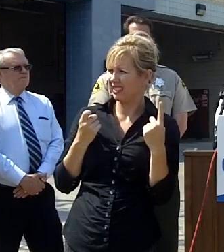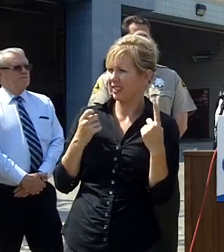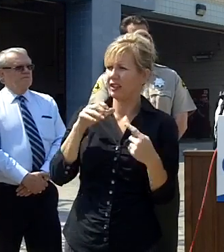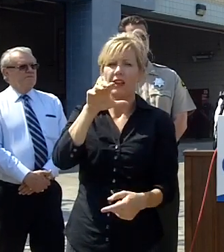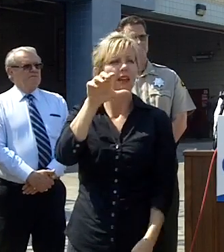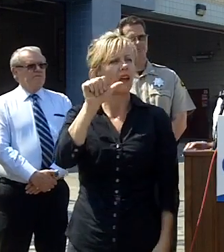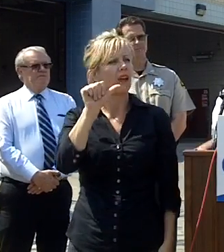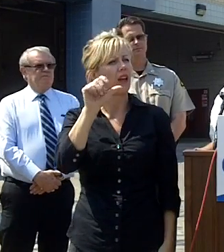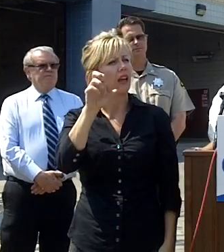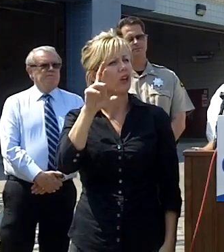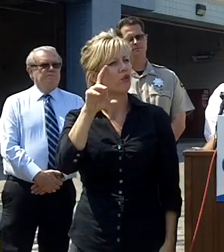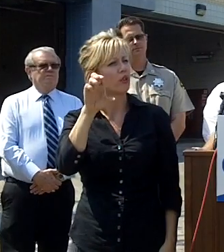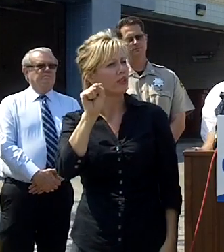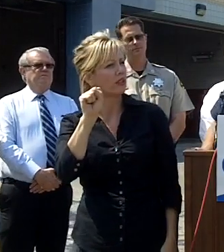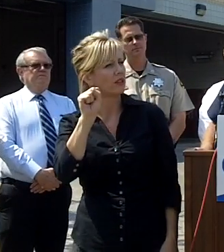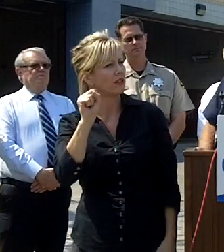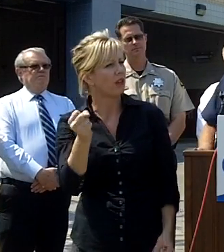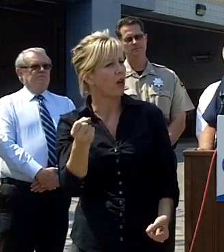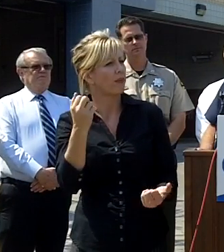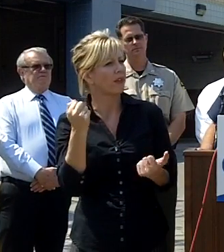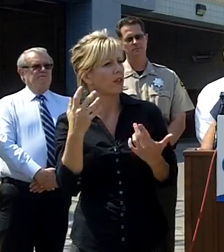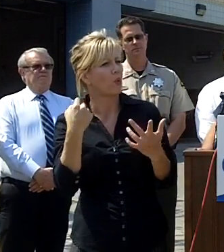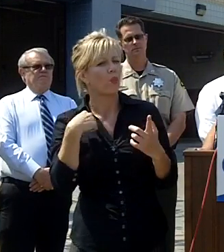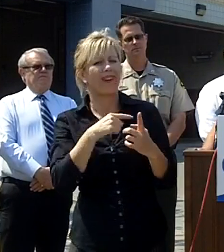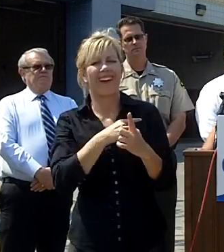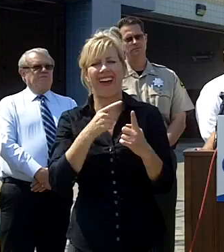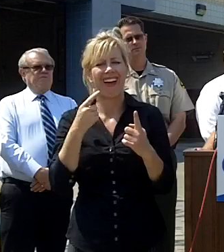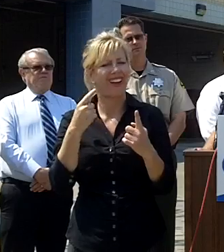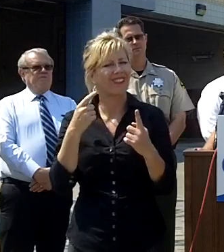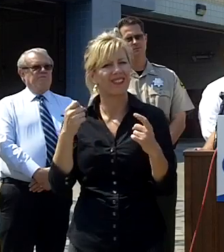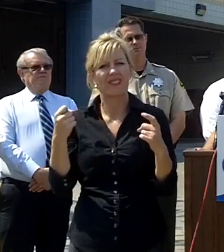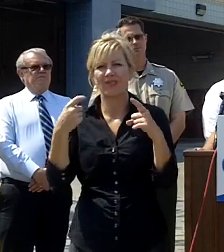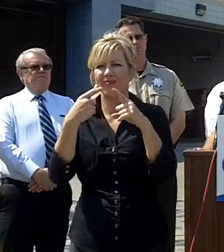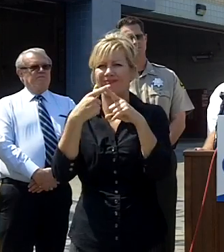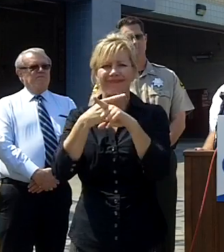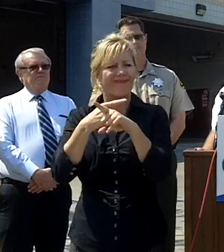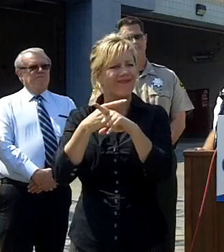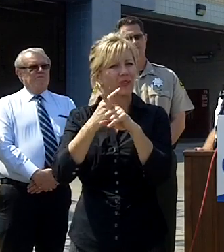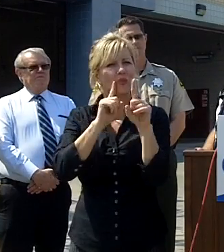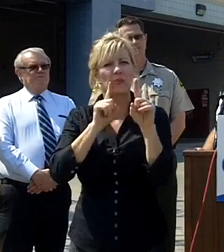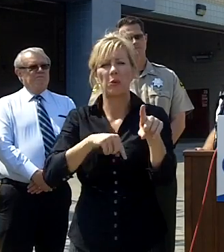as I said we're getting conflicting reports on acreage I'm going with just over a hundred acres